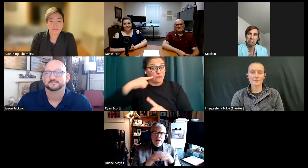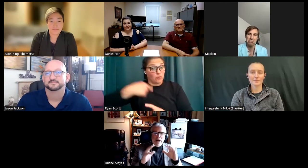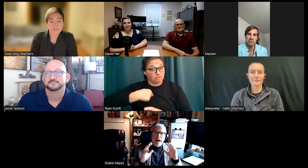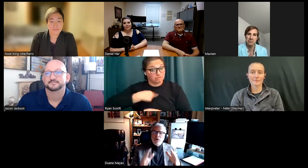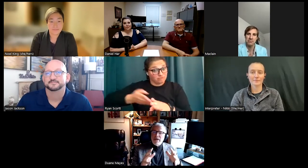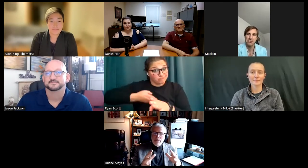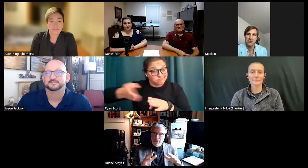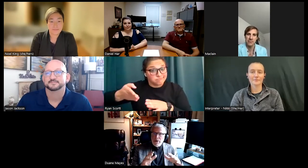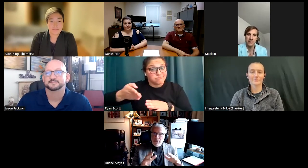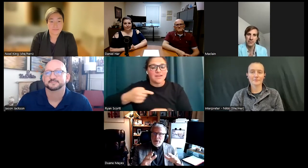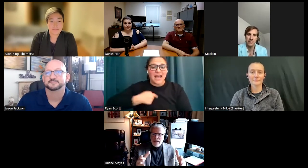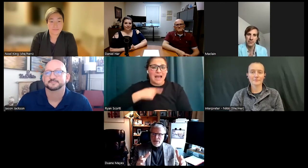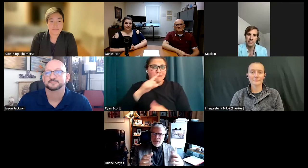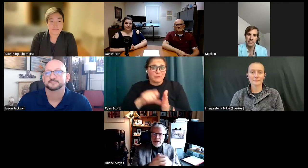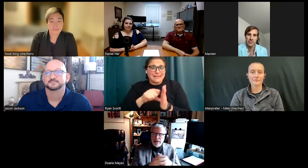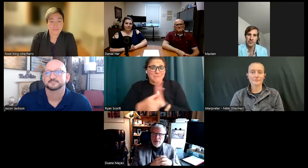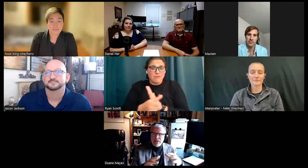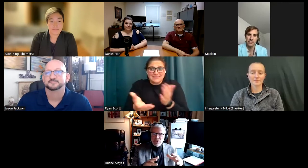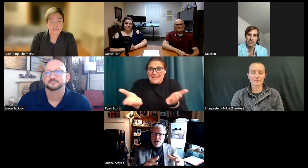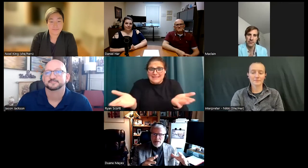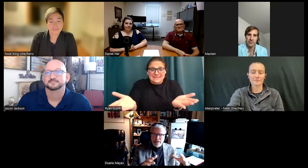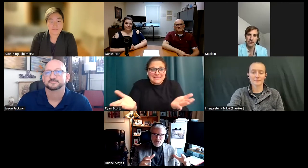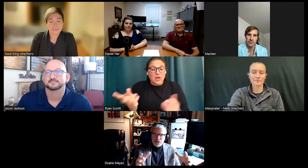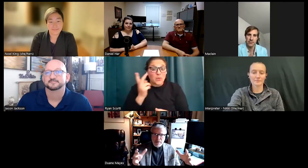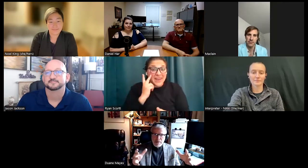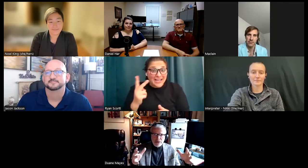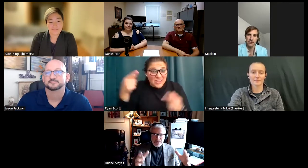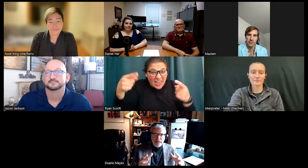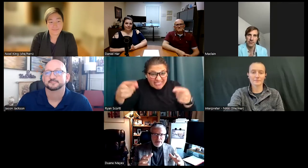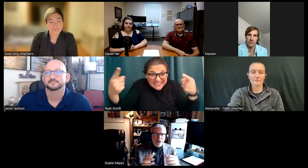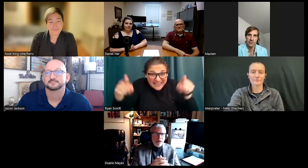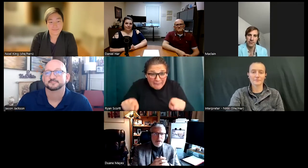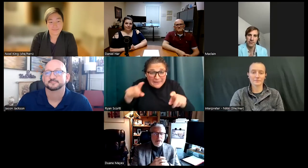I'm really impressed with this. When I saw that this was being put together